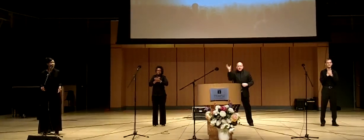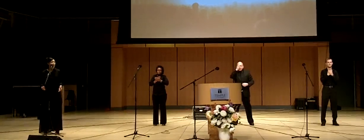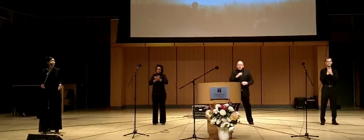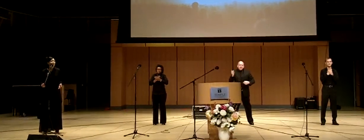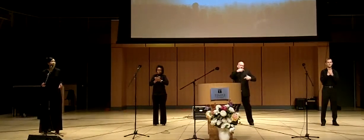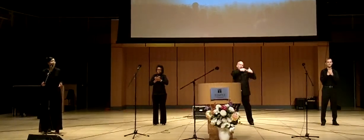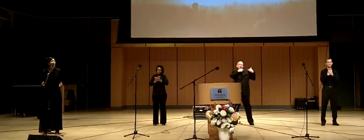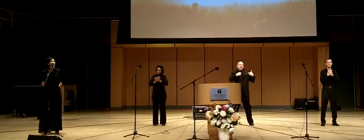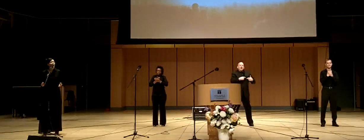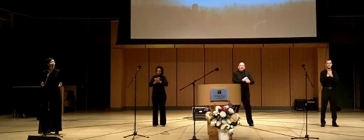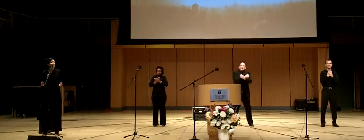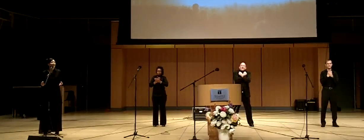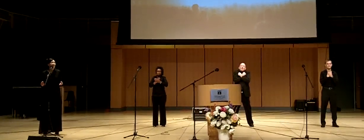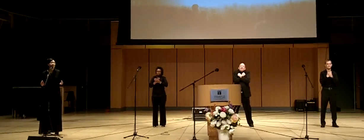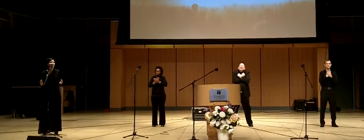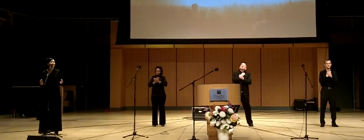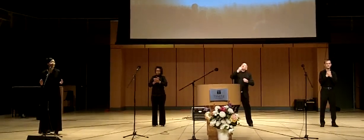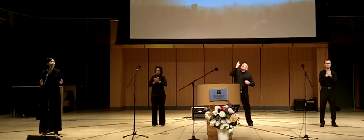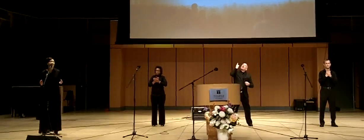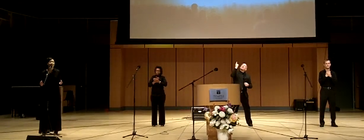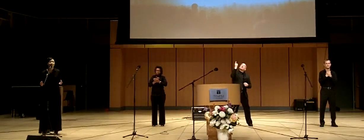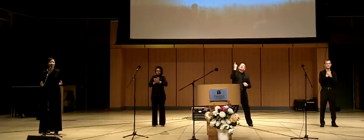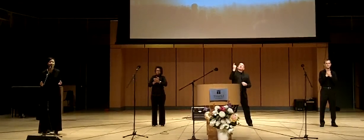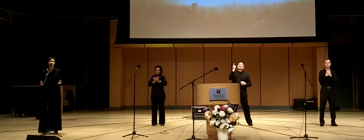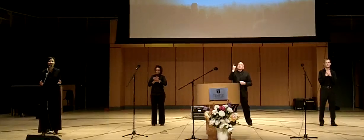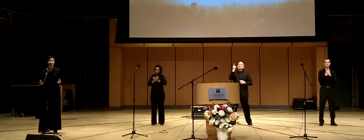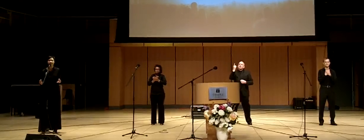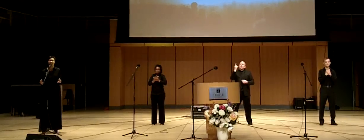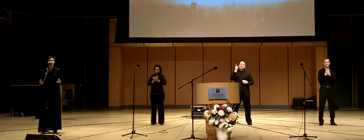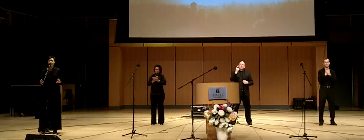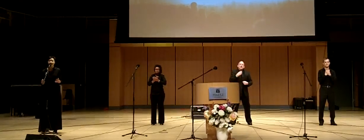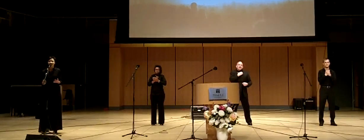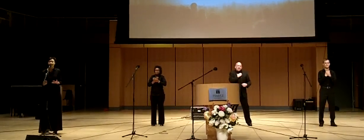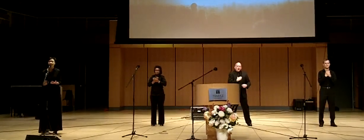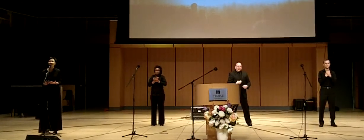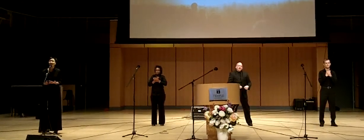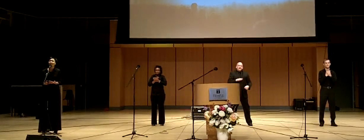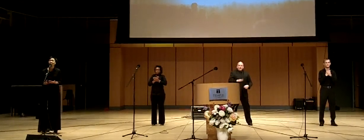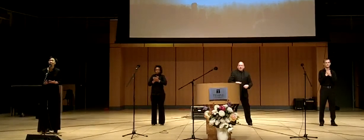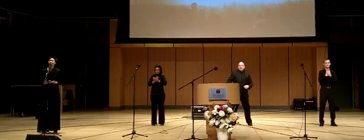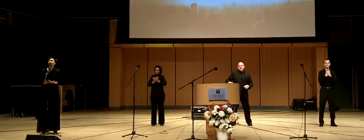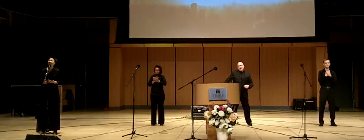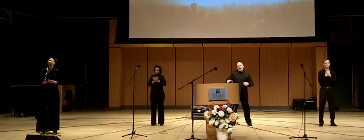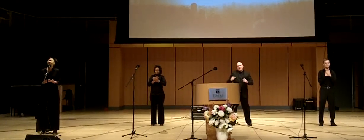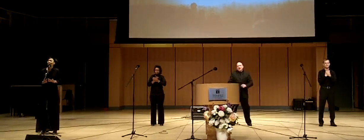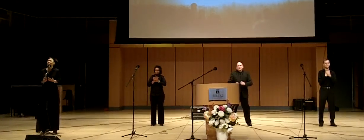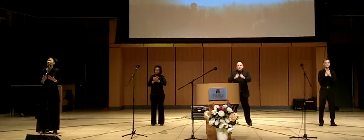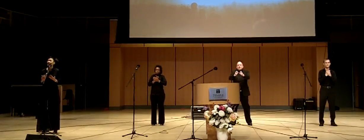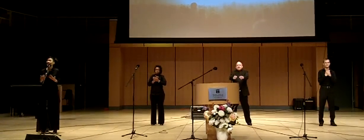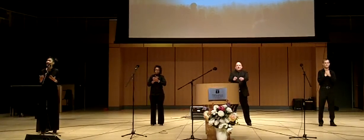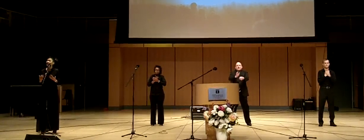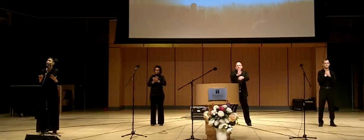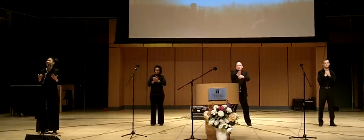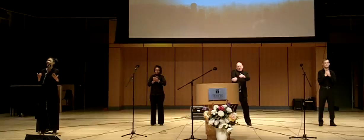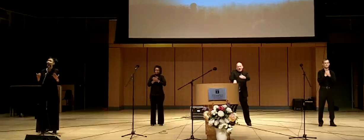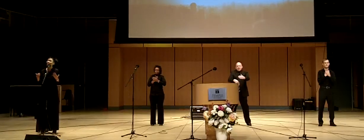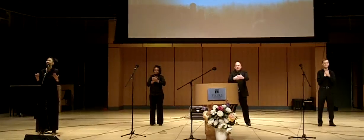searching for a heart that will love him longing for a child that will give him their all